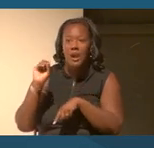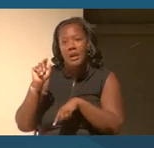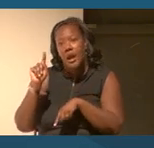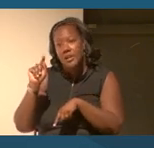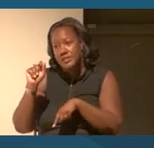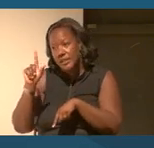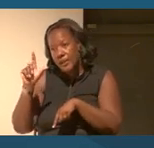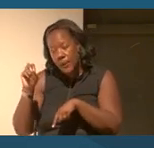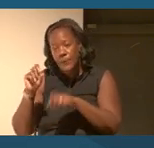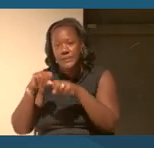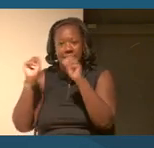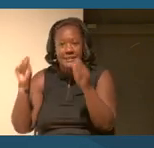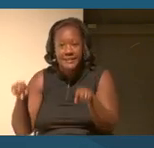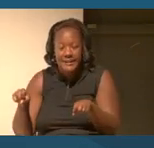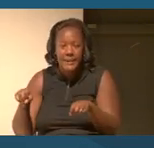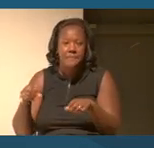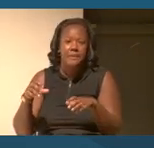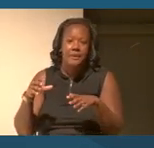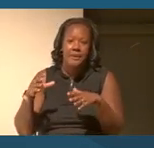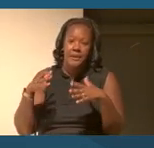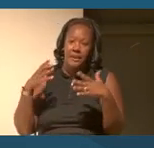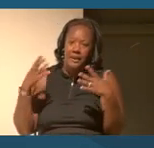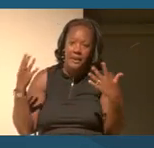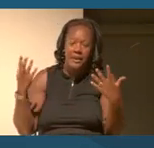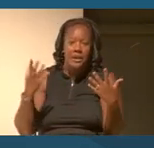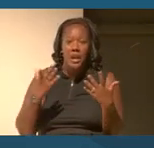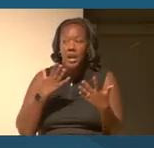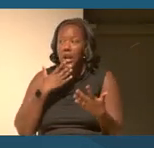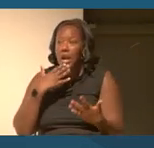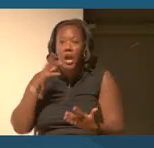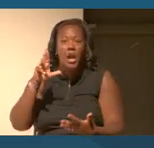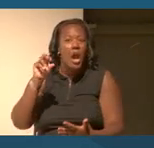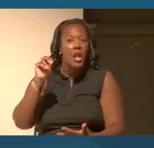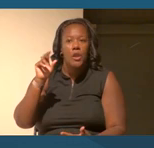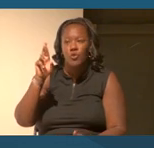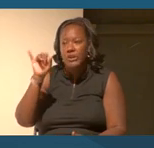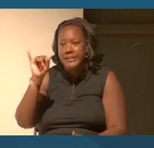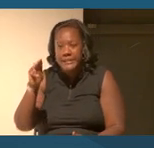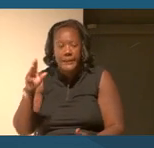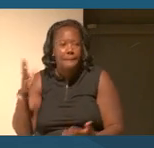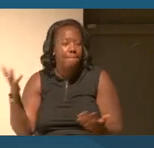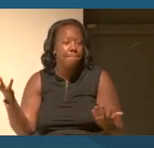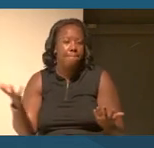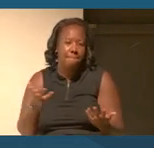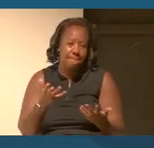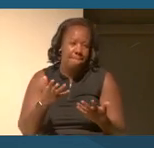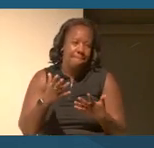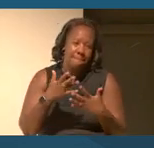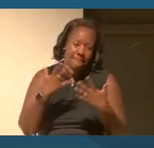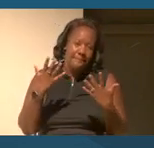of developed and codified Colorism, you know, is now 500 years old.